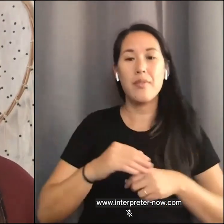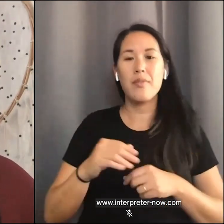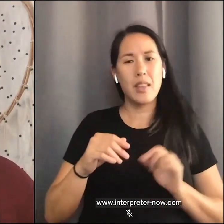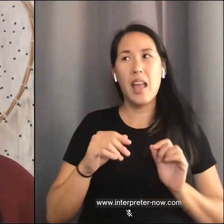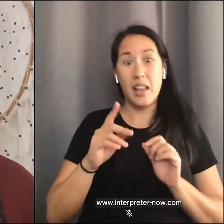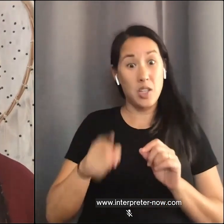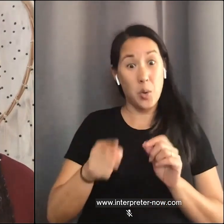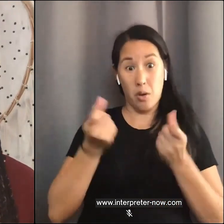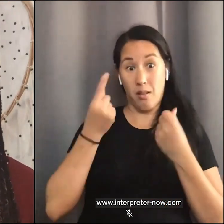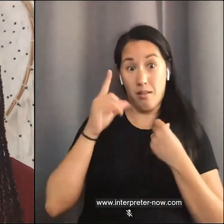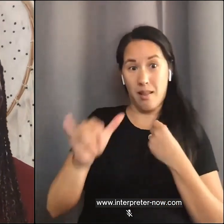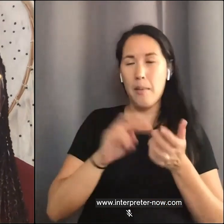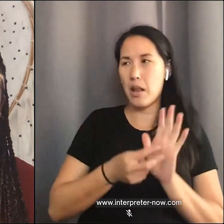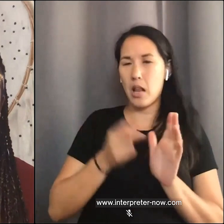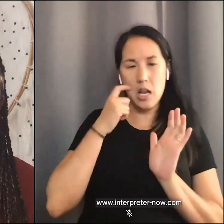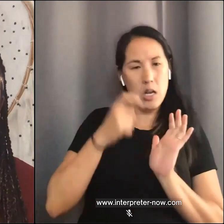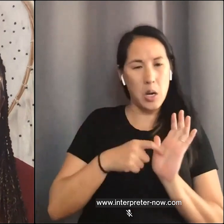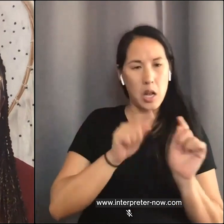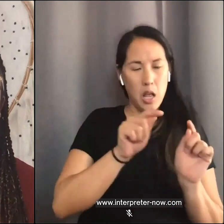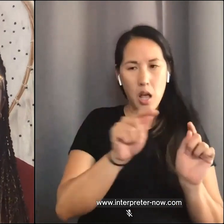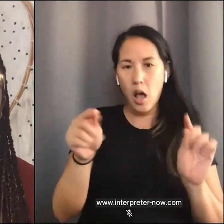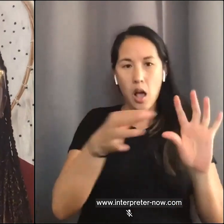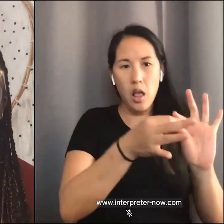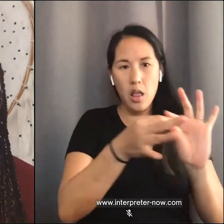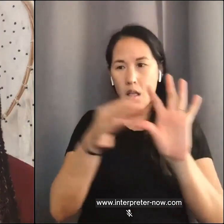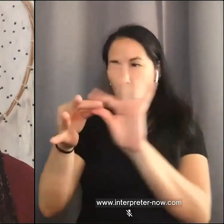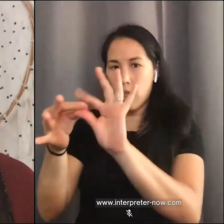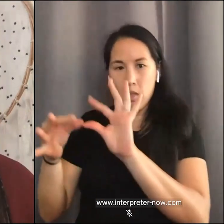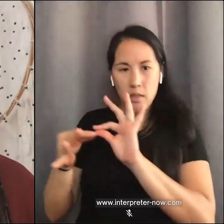the web of connections between yourself and other people. I believe that acknowledging